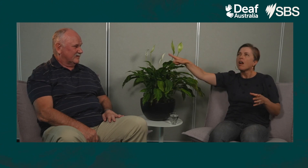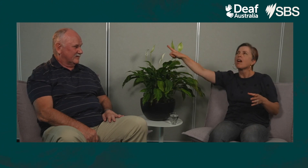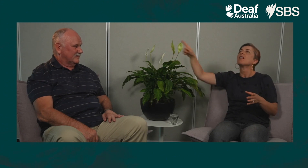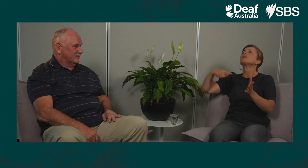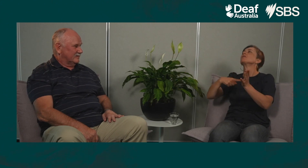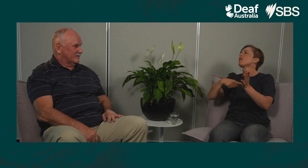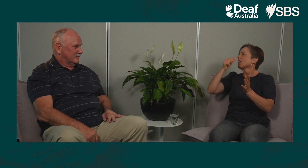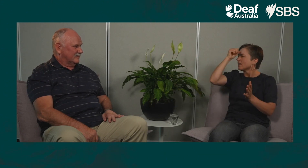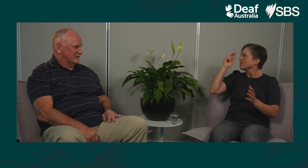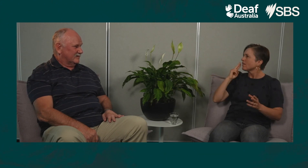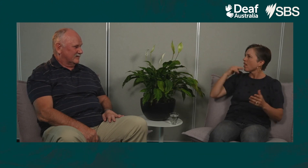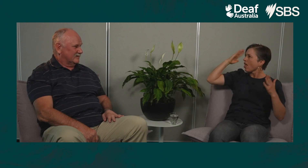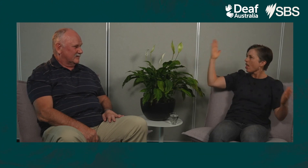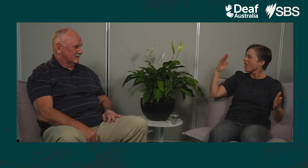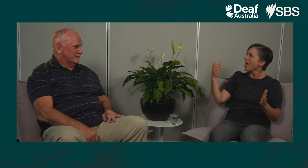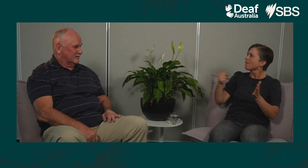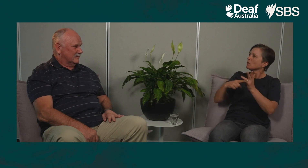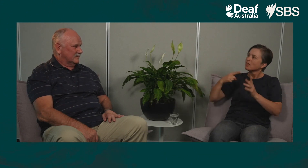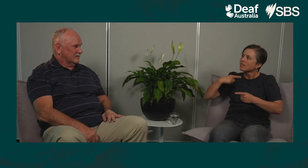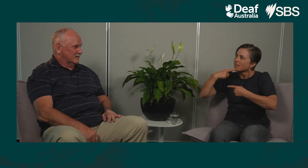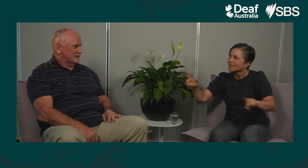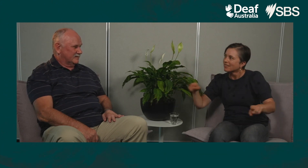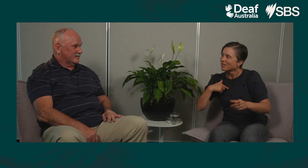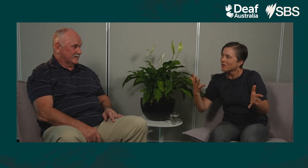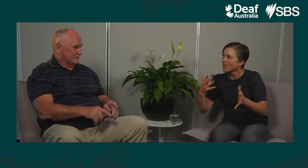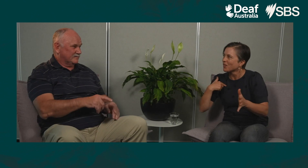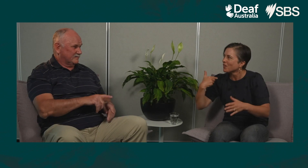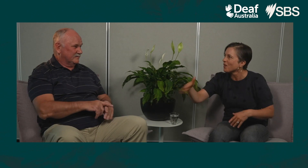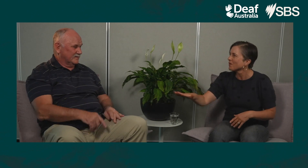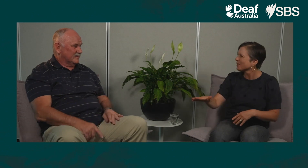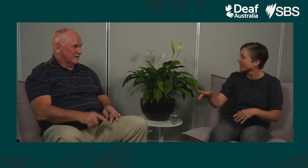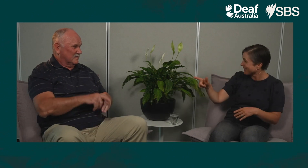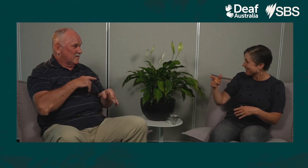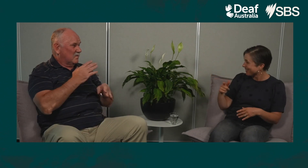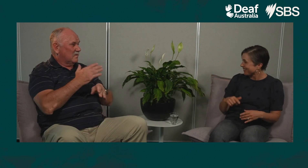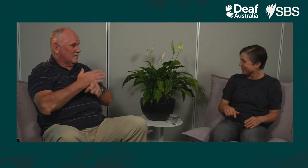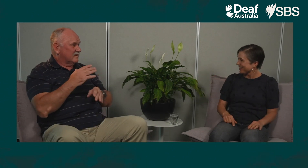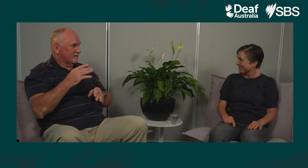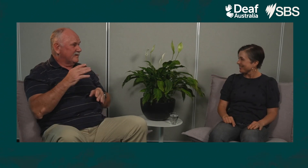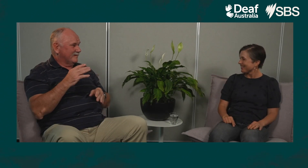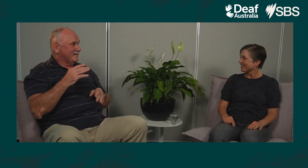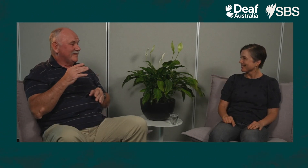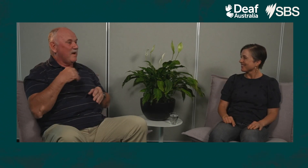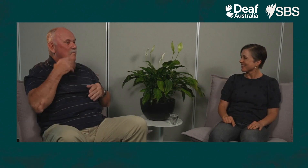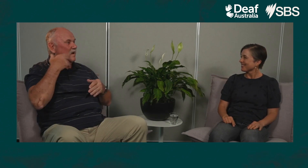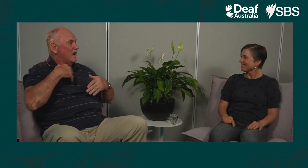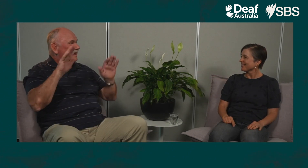in different parts the house. Deaf people can’t so the information needs to be made more explicit, right? It's a little bit like being at the workplace.